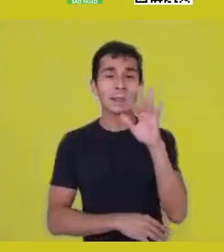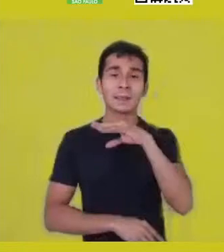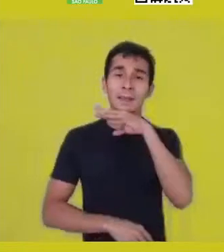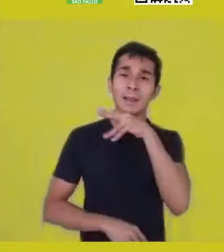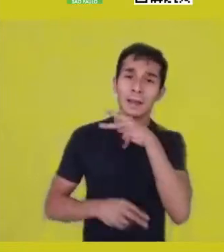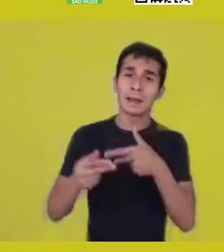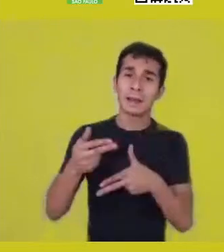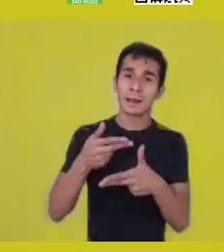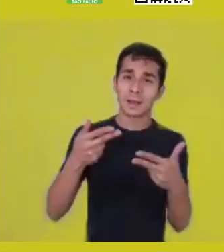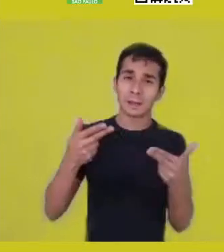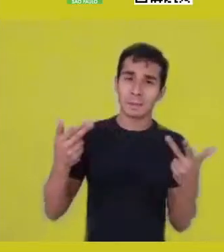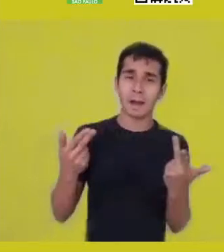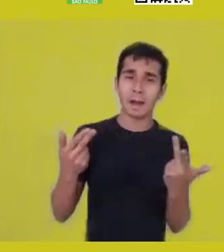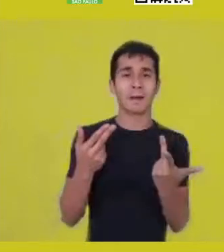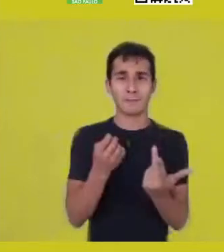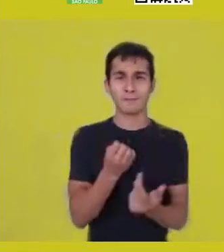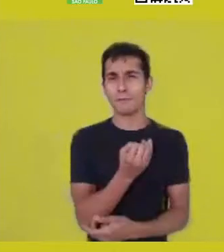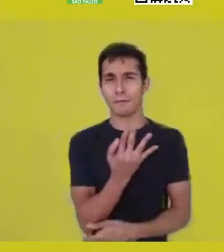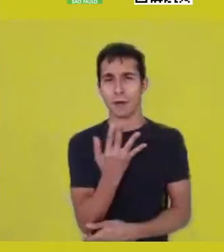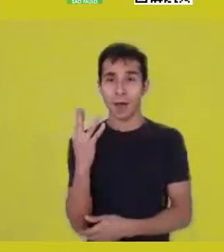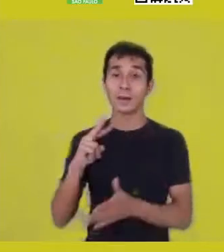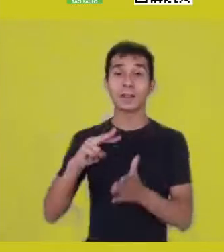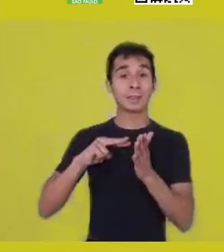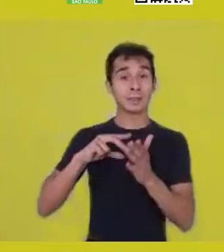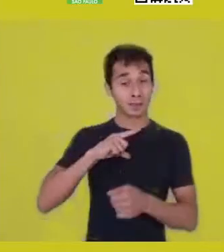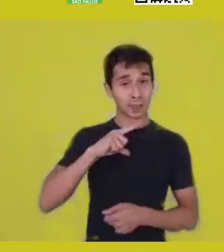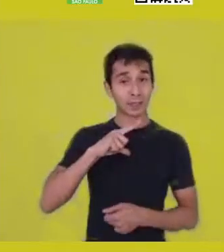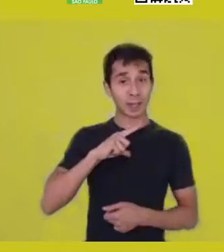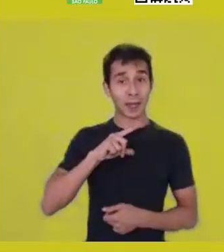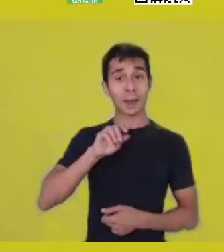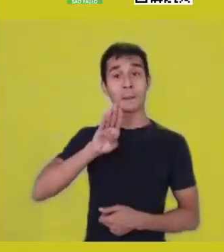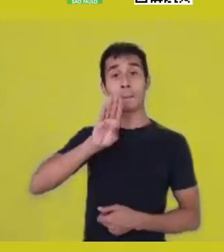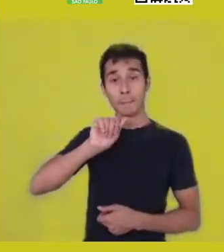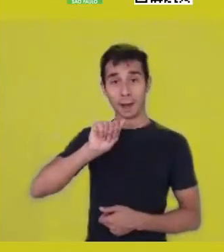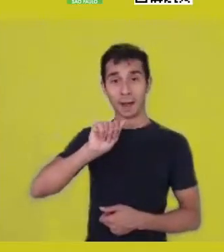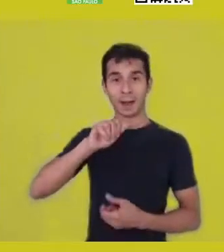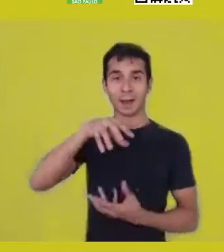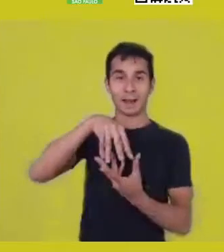And ba is exactly,